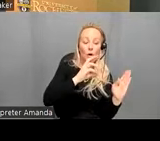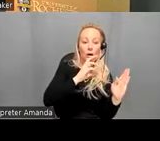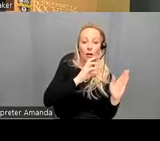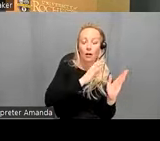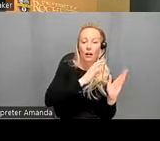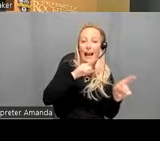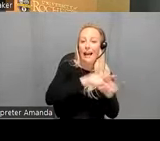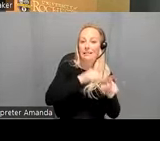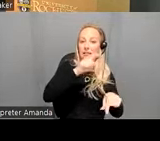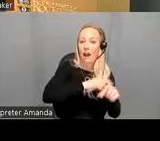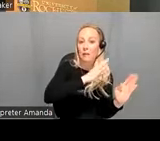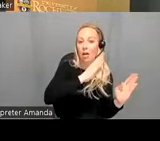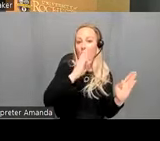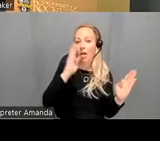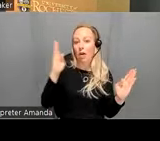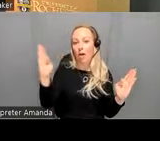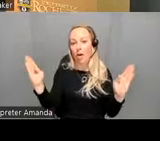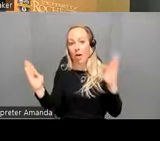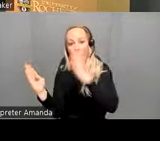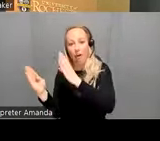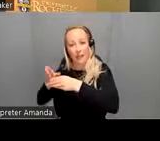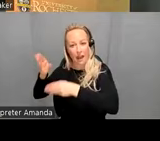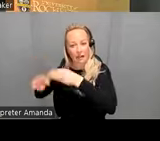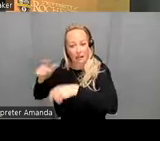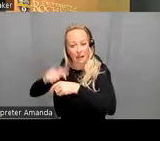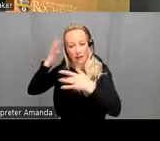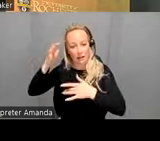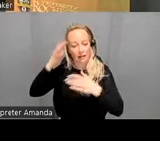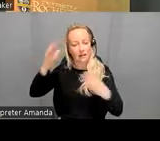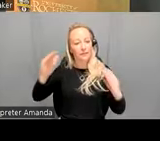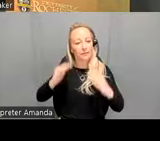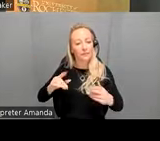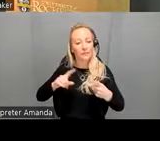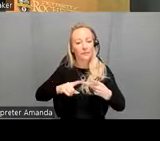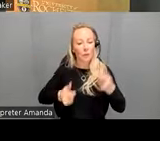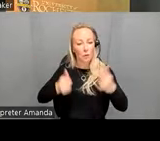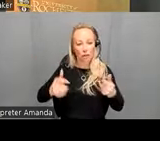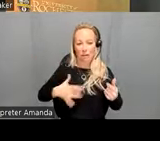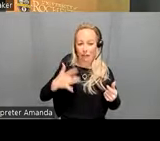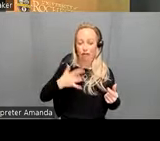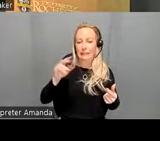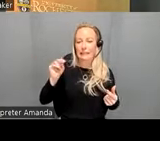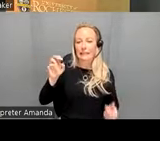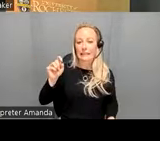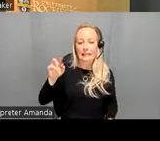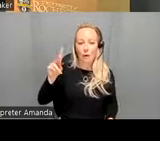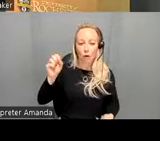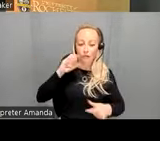or illness stages also which sensory networks are implicated so um they use statistical methods that